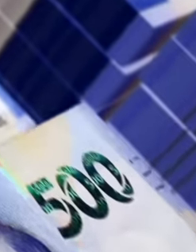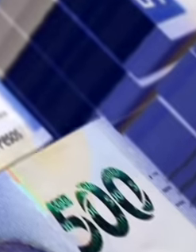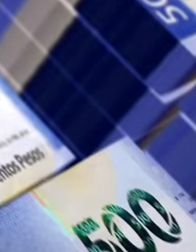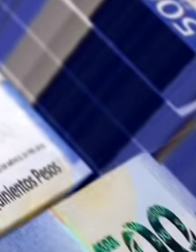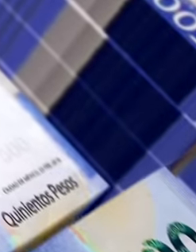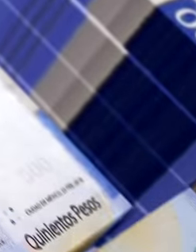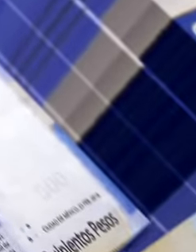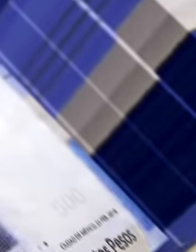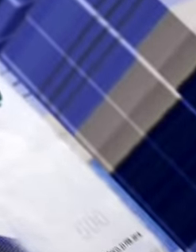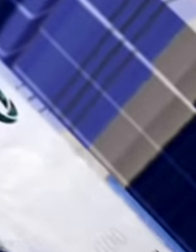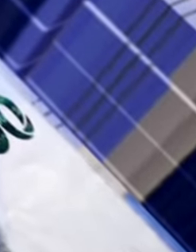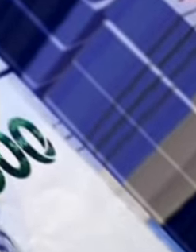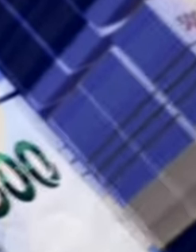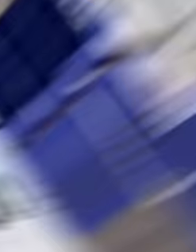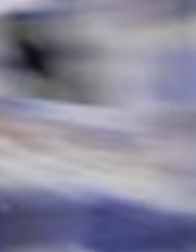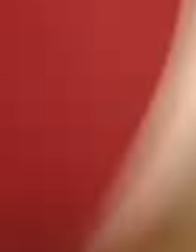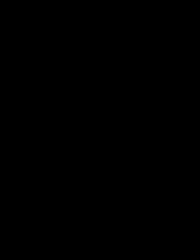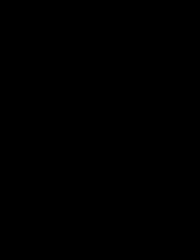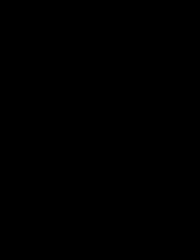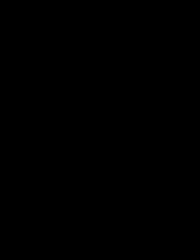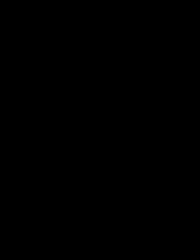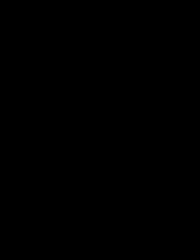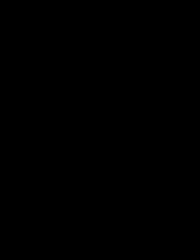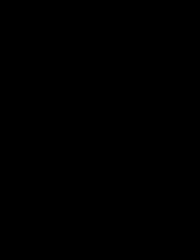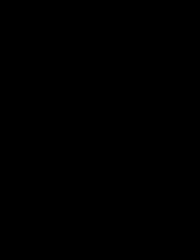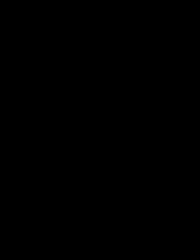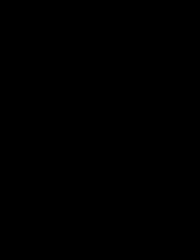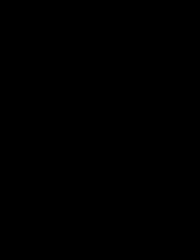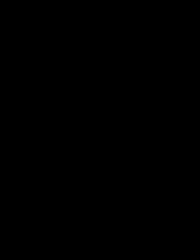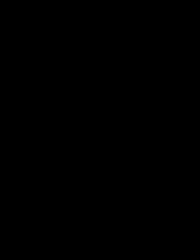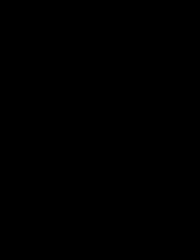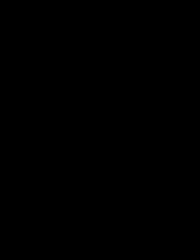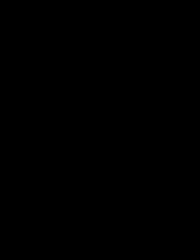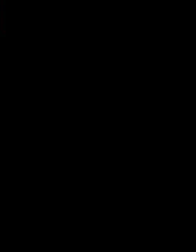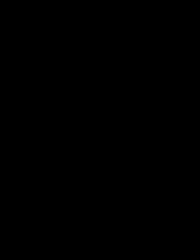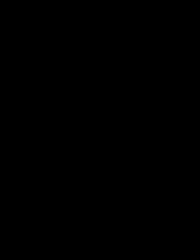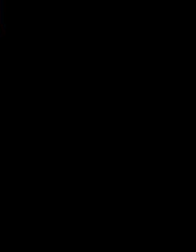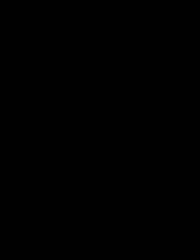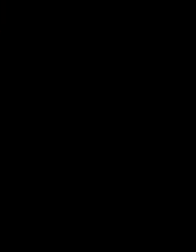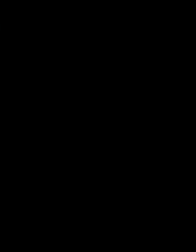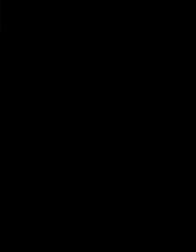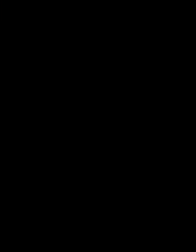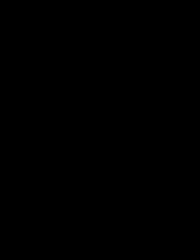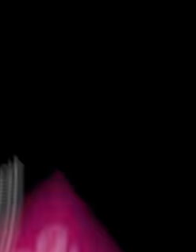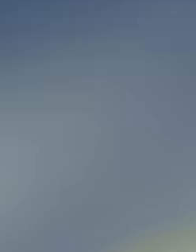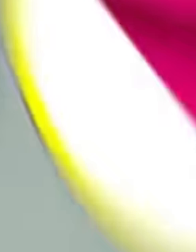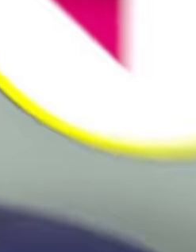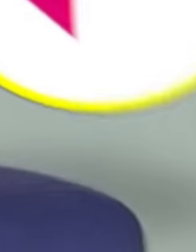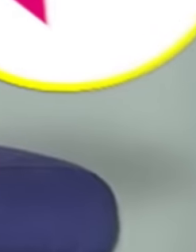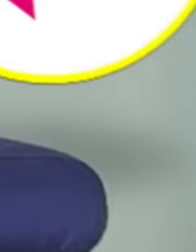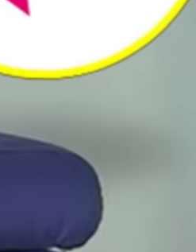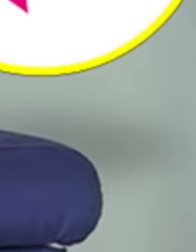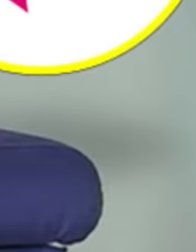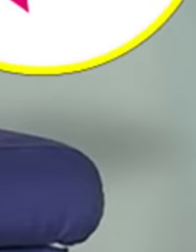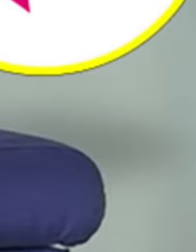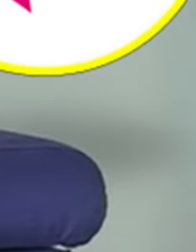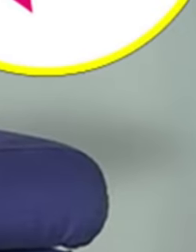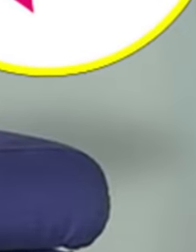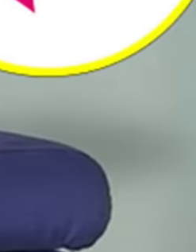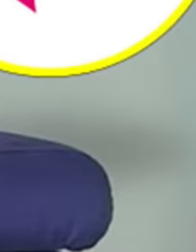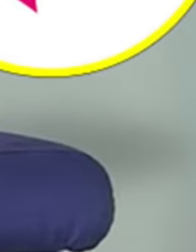that left everyone with their mouths open. Now let's see how the company operates. latinus company and its final ancia